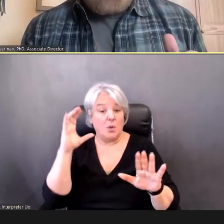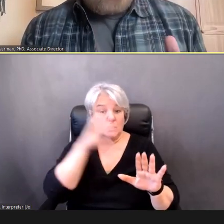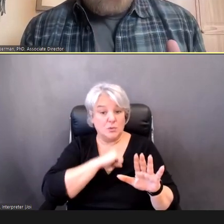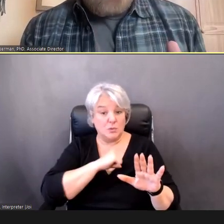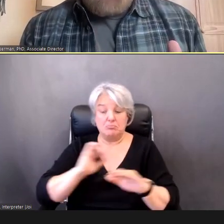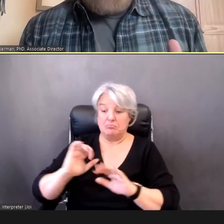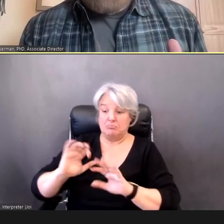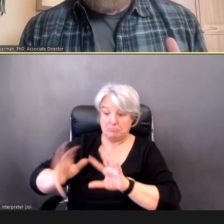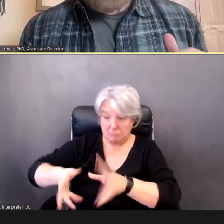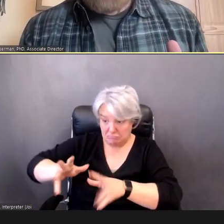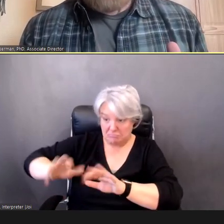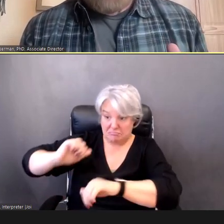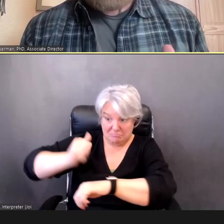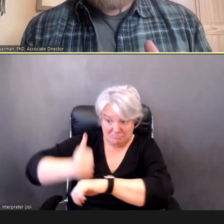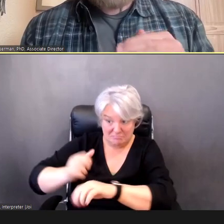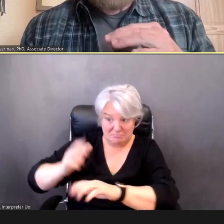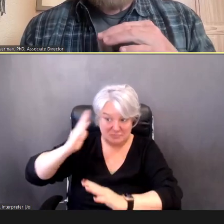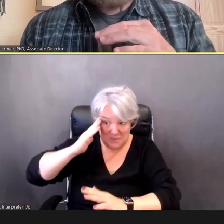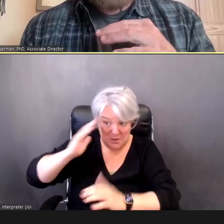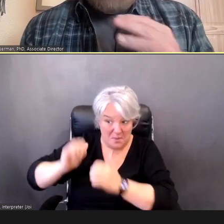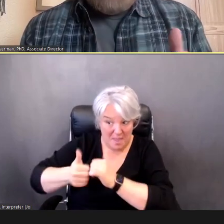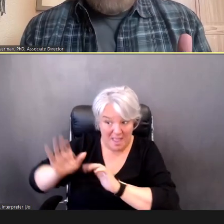The screening process then begins, (3), and you can see on the form